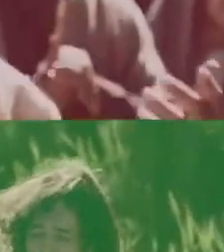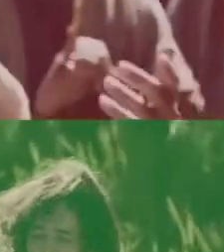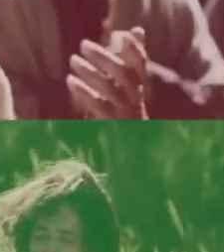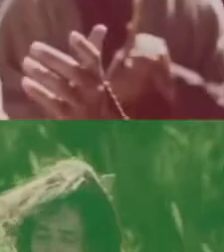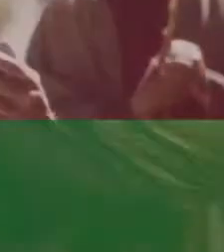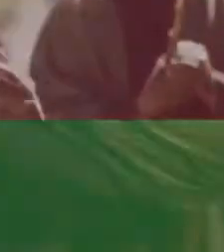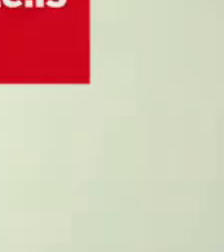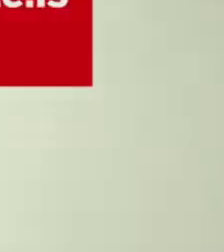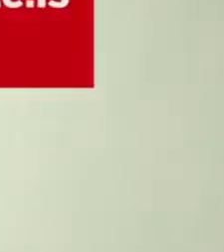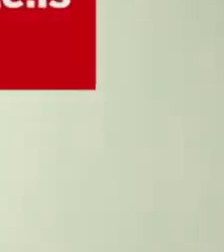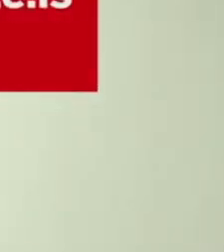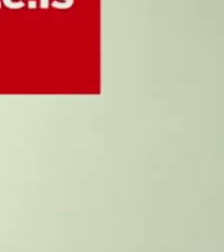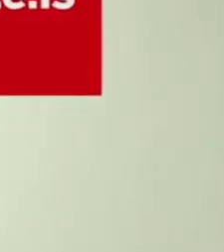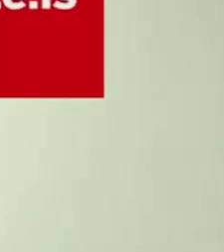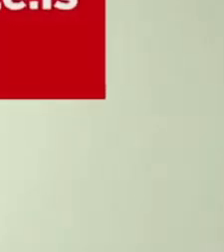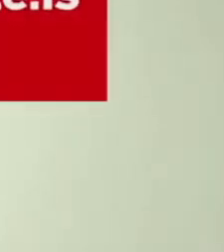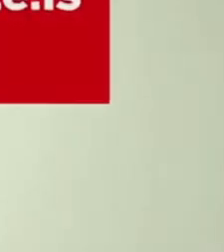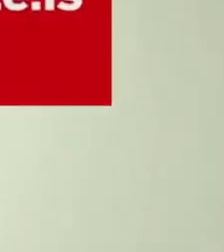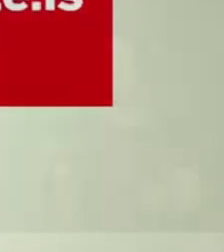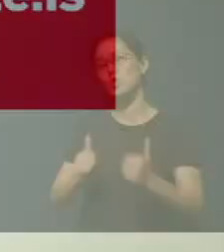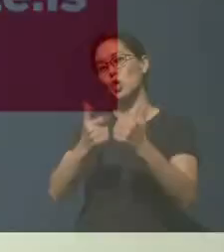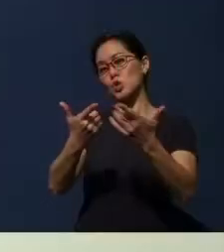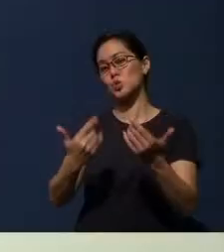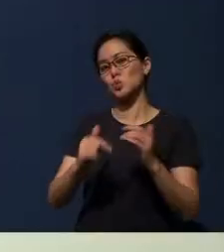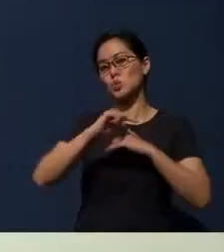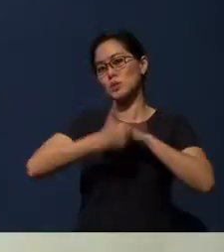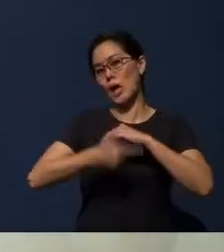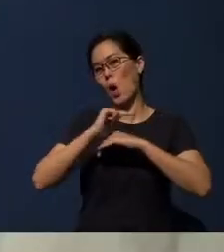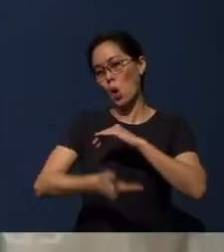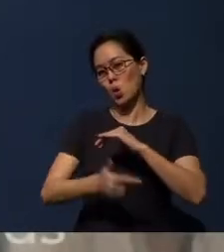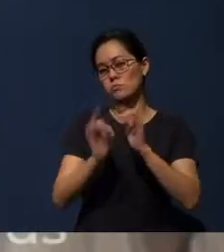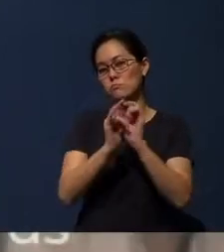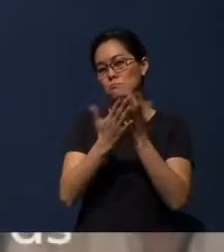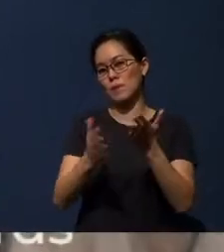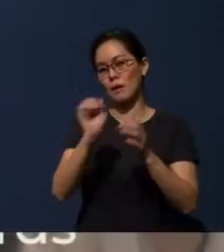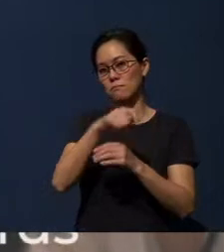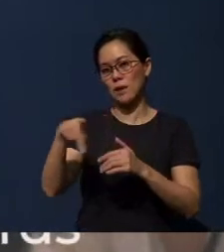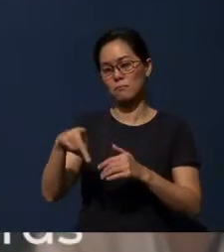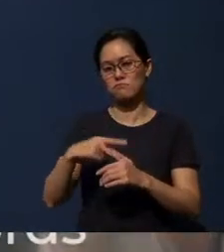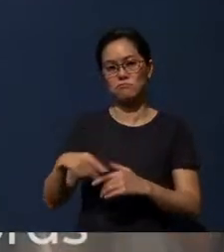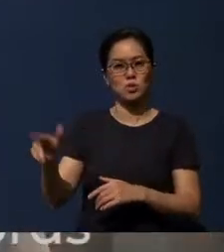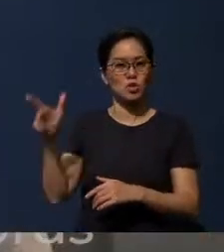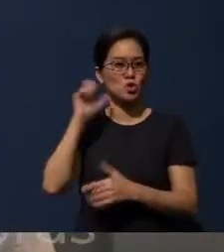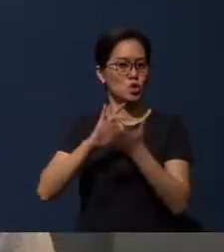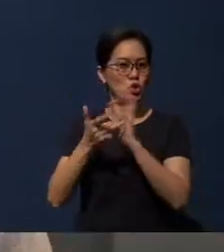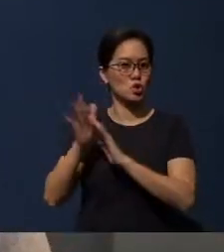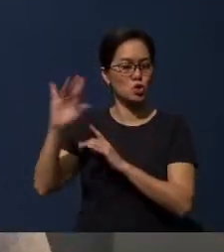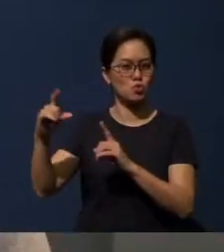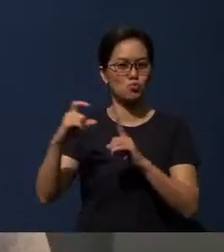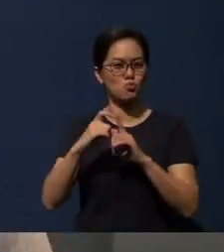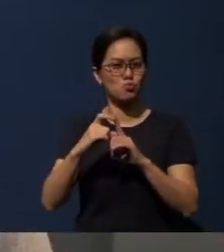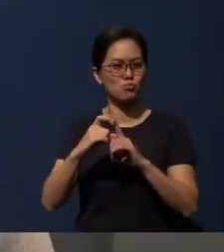We challenge you to download the Bible.is app, and to hear the words of Jesus. It couldn't be simpler.